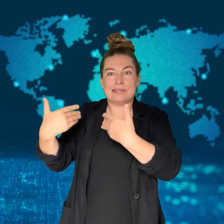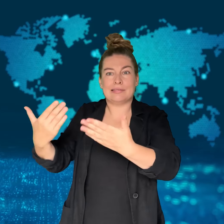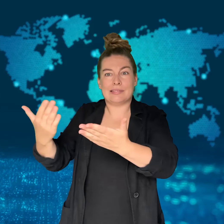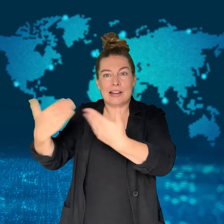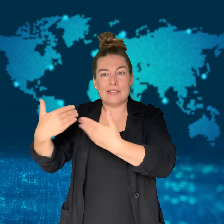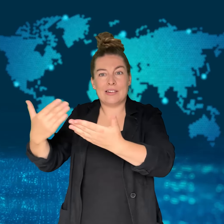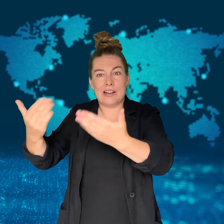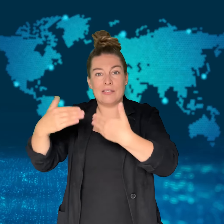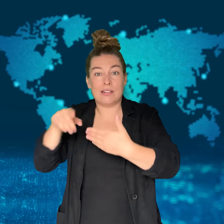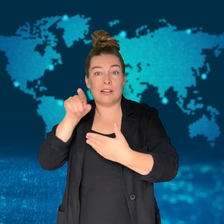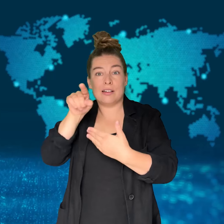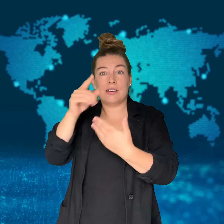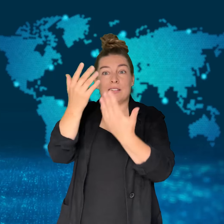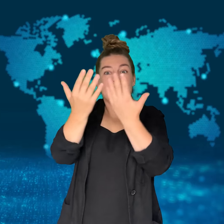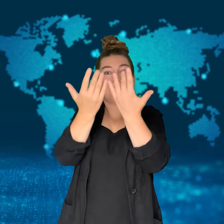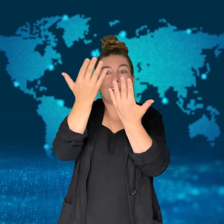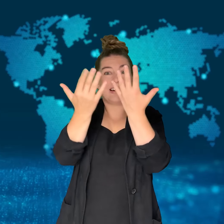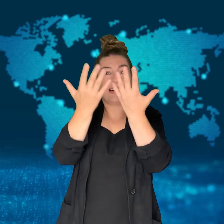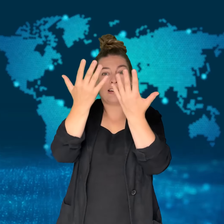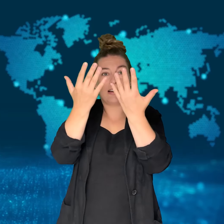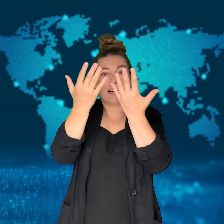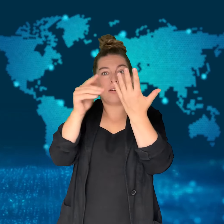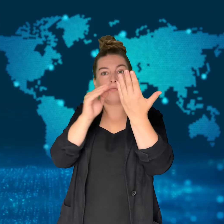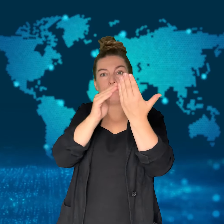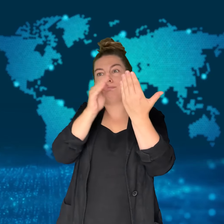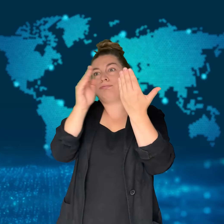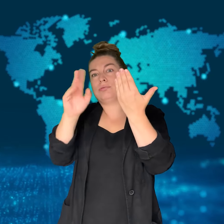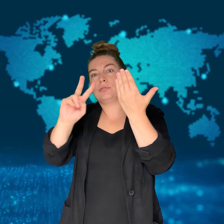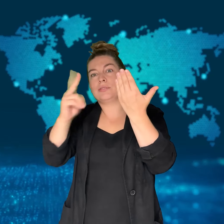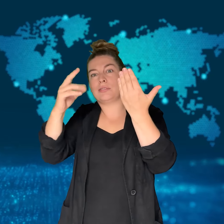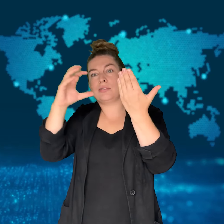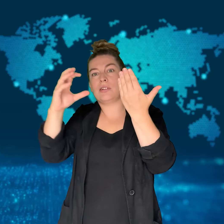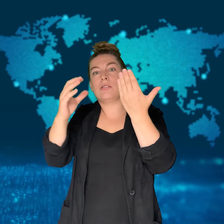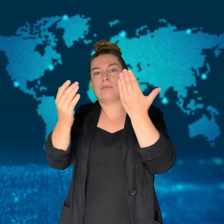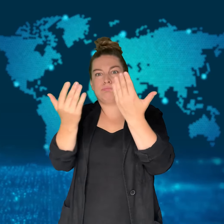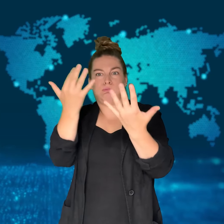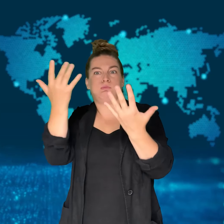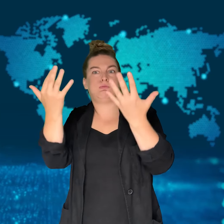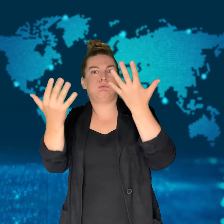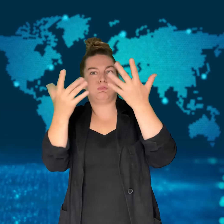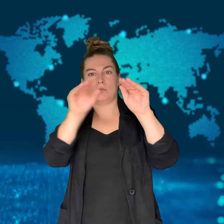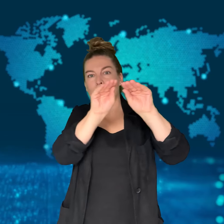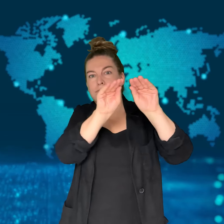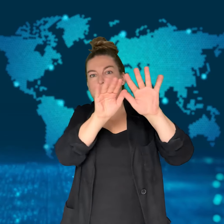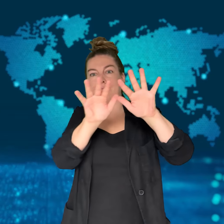That movement placed the blazing carts near the top of the ride.